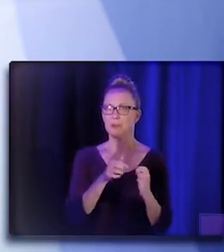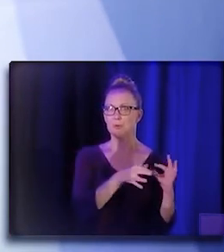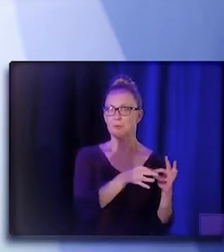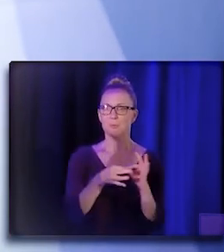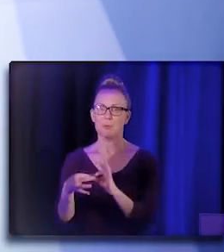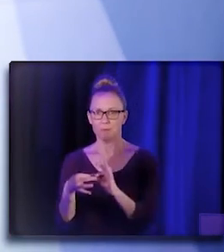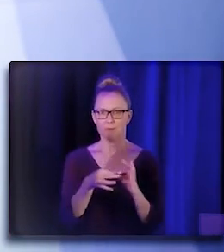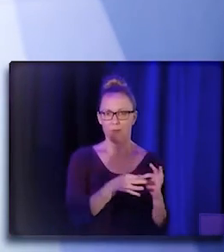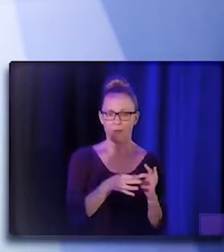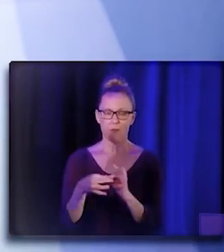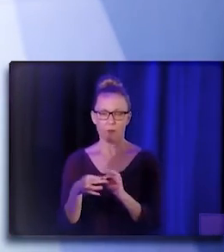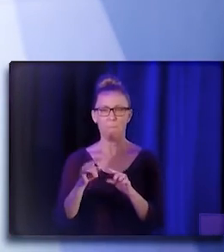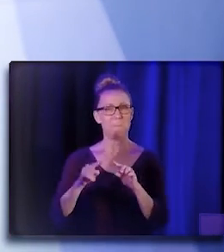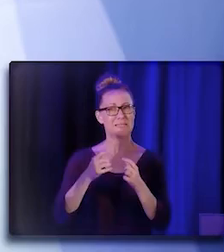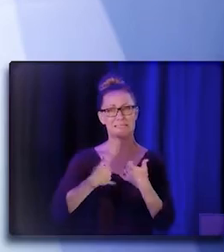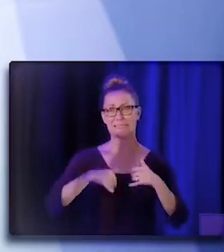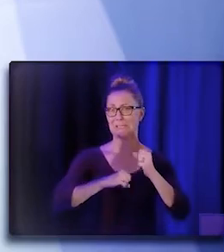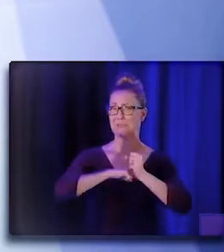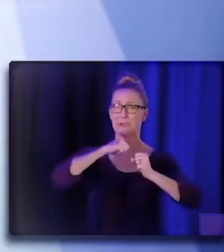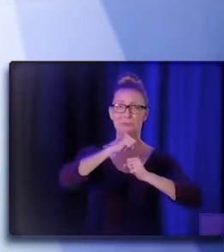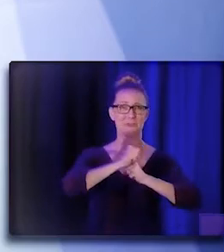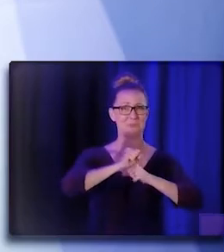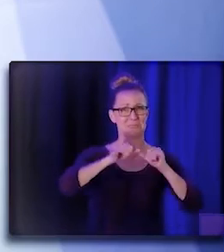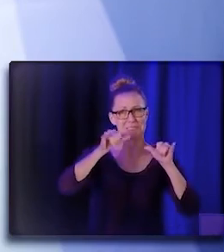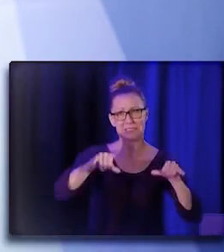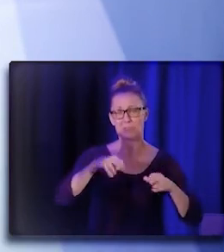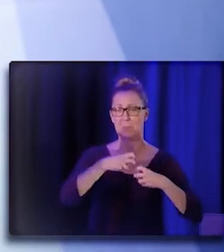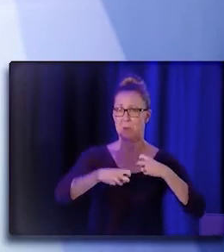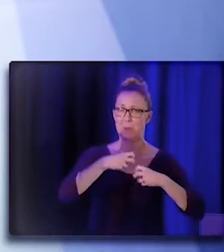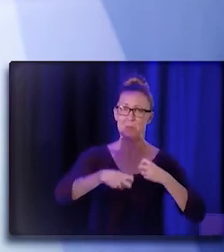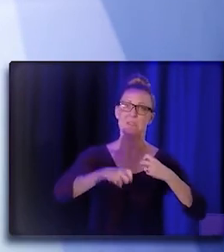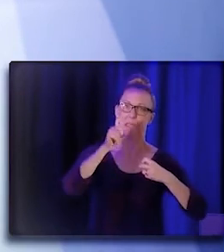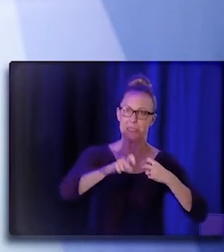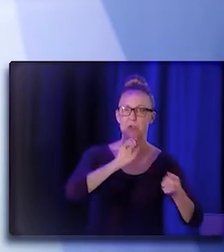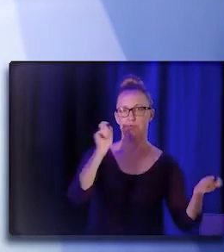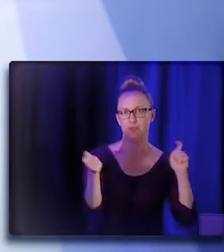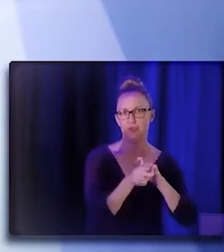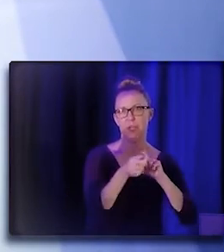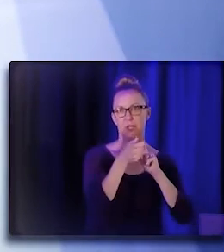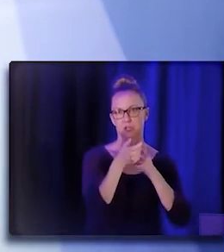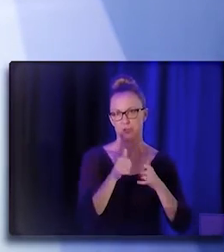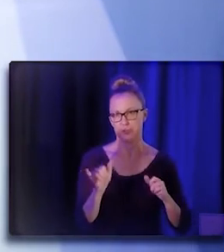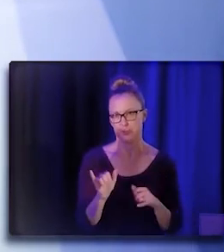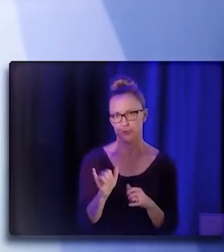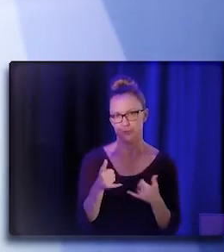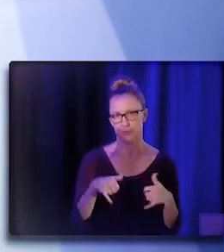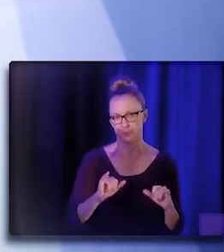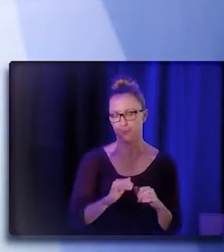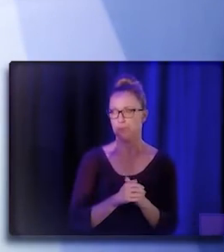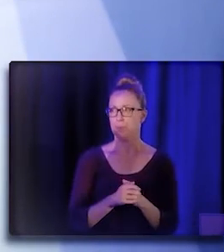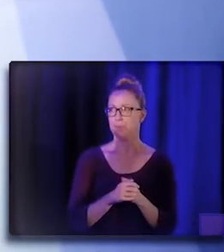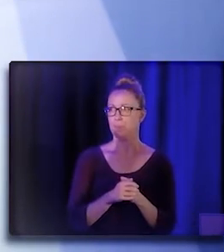there's some structural issues that collectively we need to change. And so, you know, a lot of folks are in this